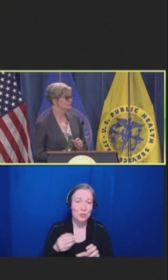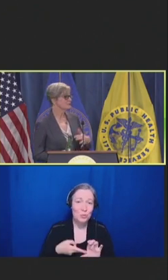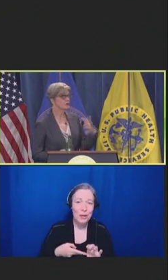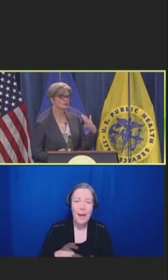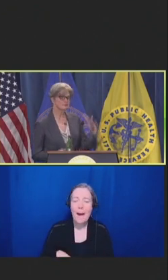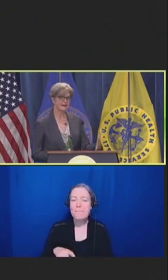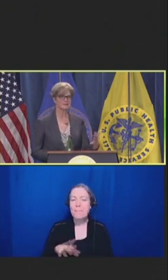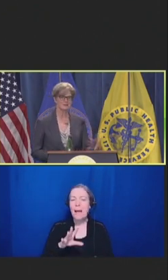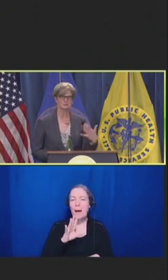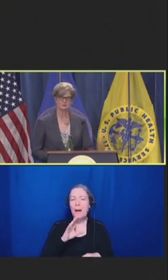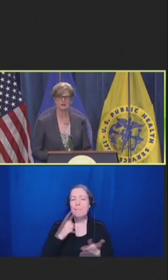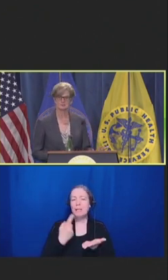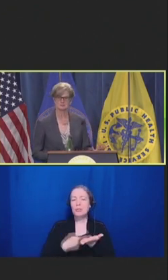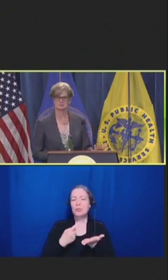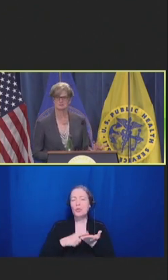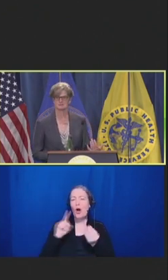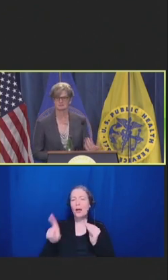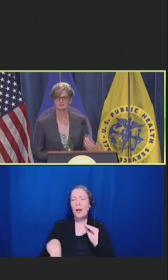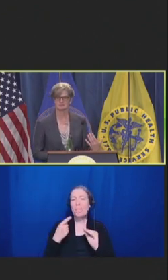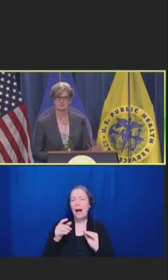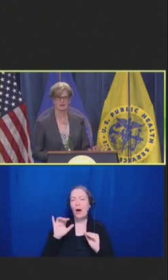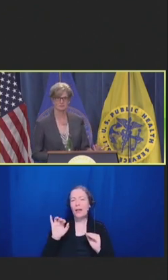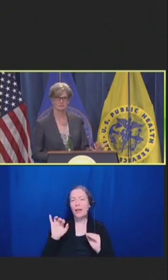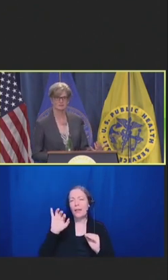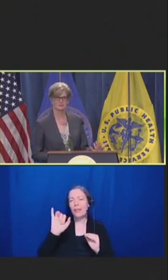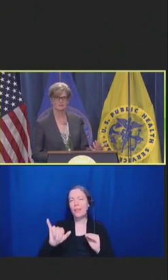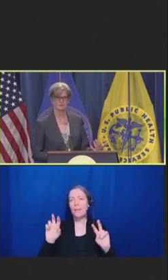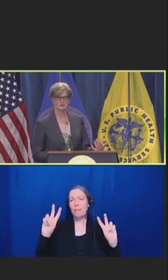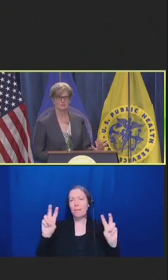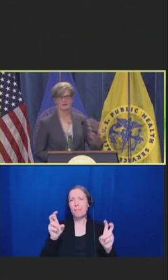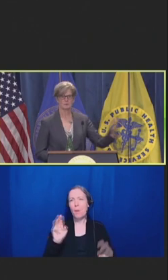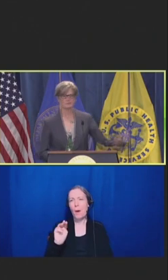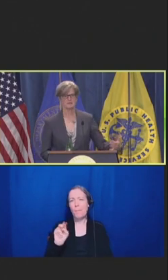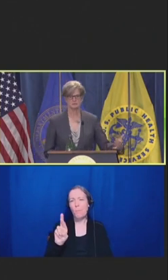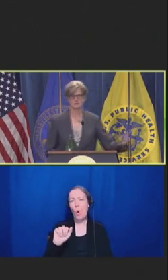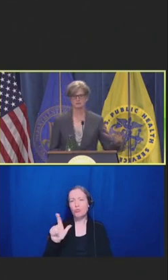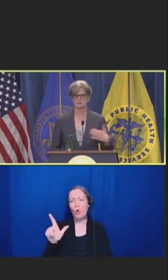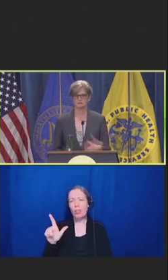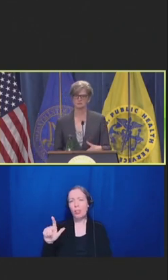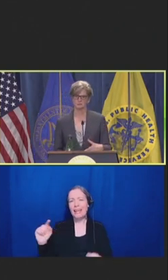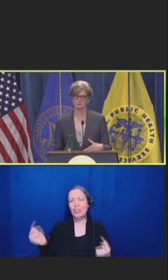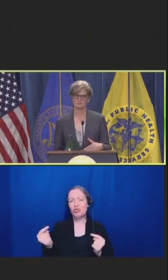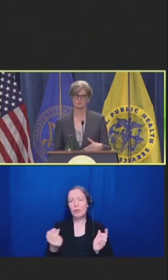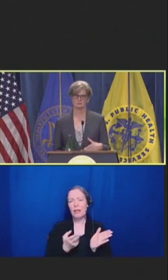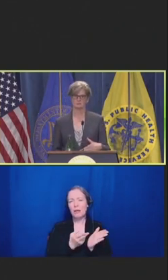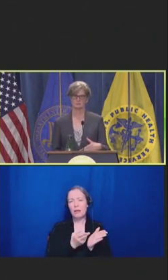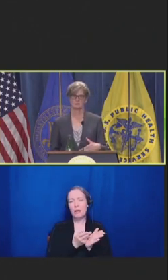We've heard a lot about trust just now about how our patients trust us or don't.